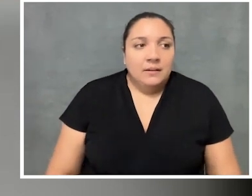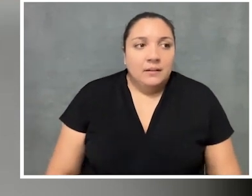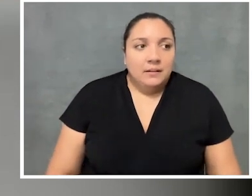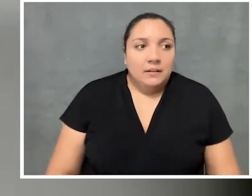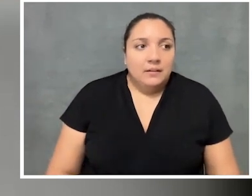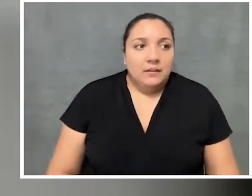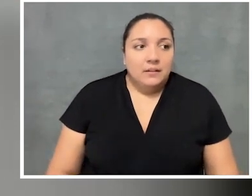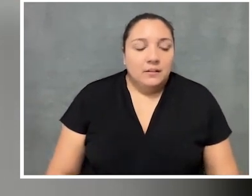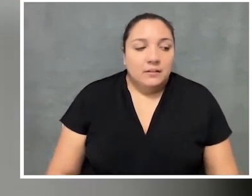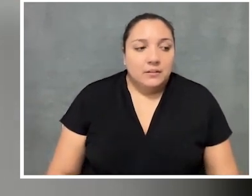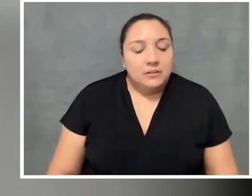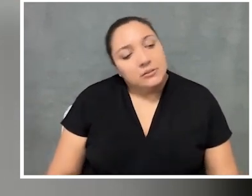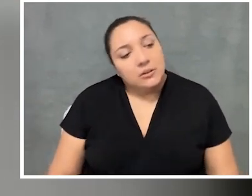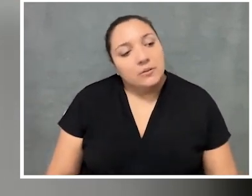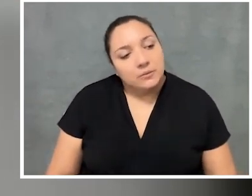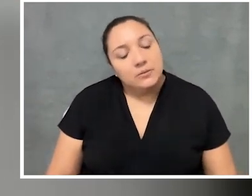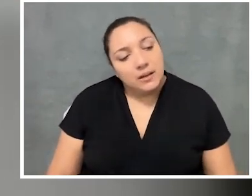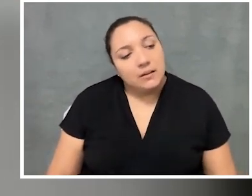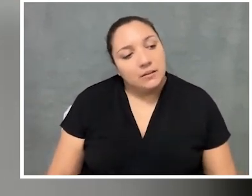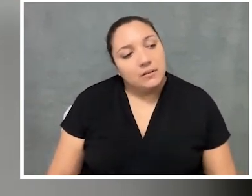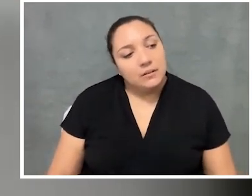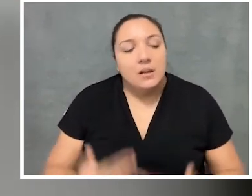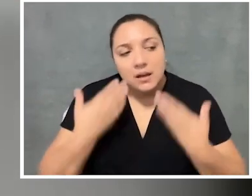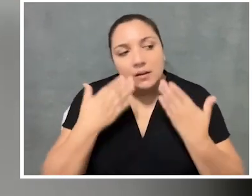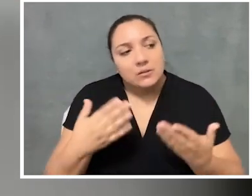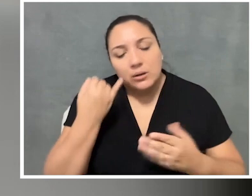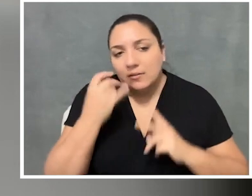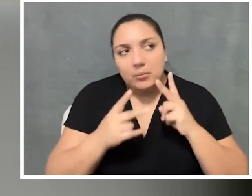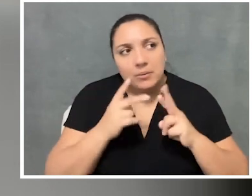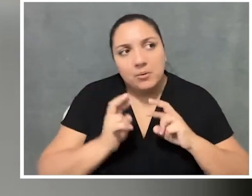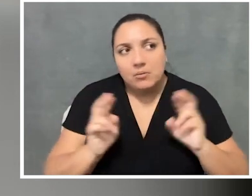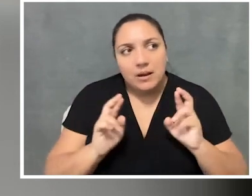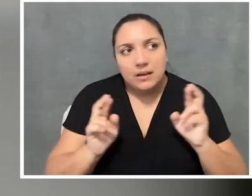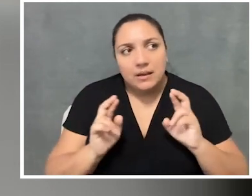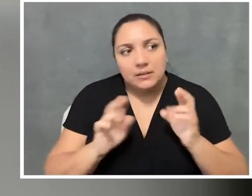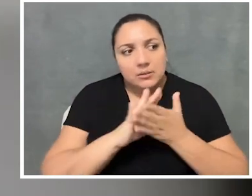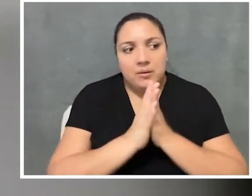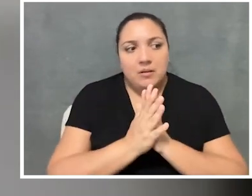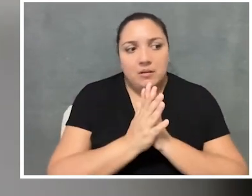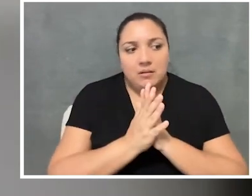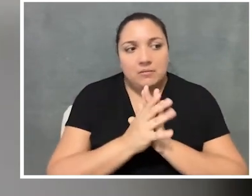And yeah, so I don't know that people are yet sort of ready to be uncomfortable